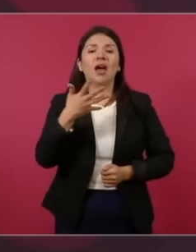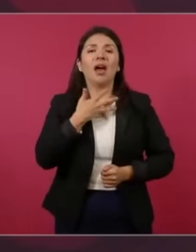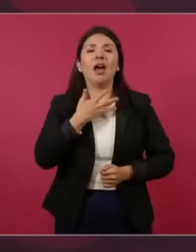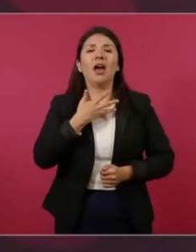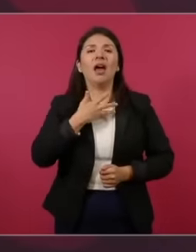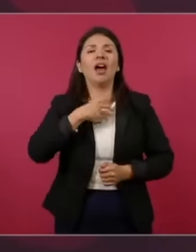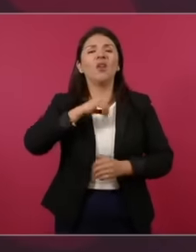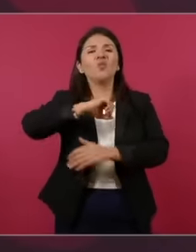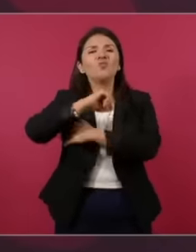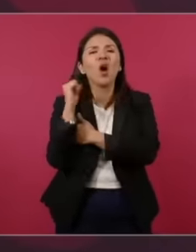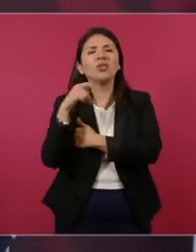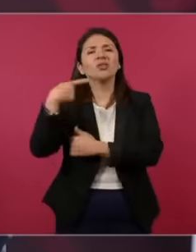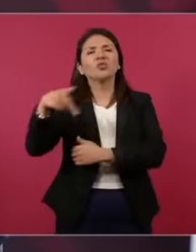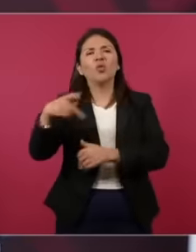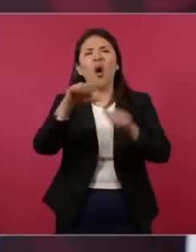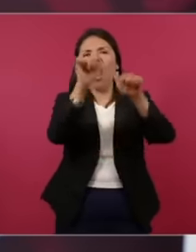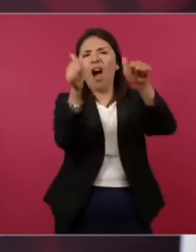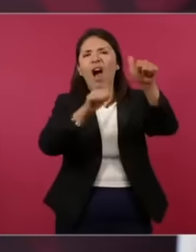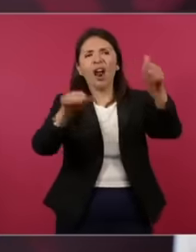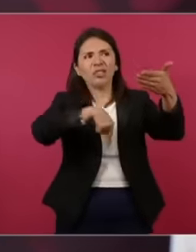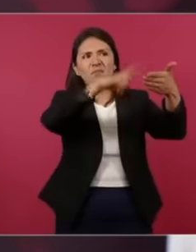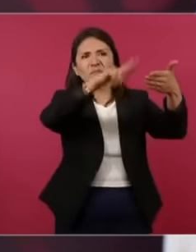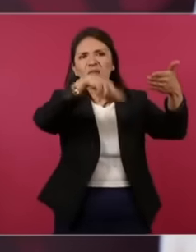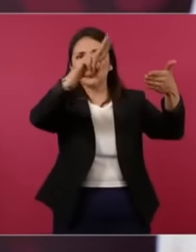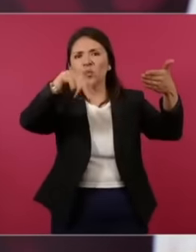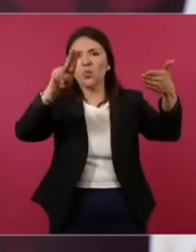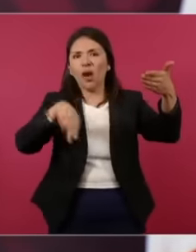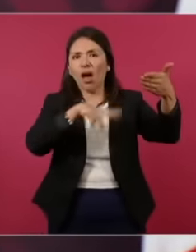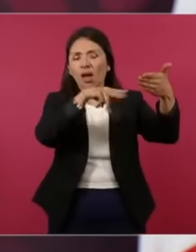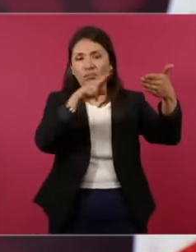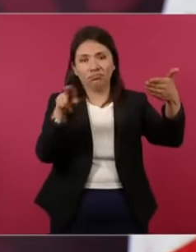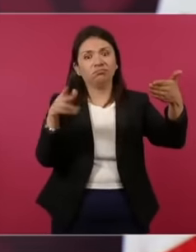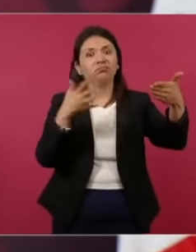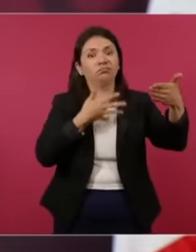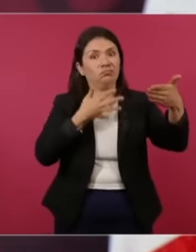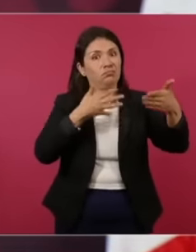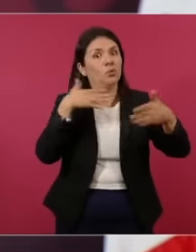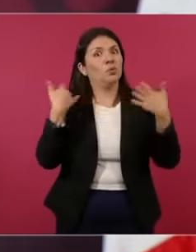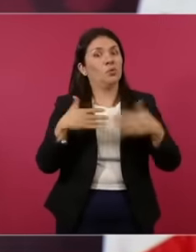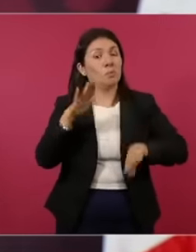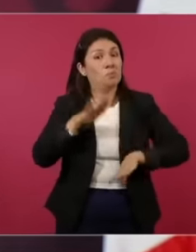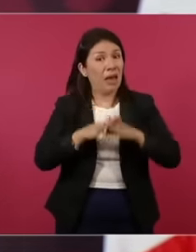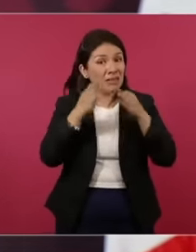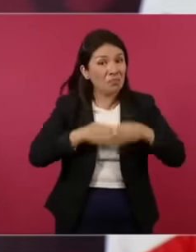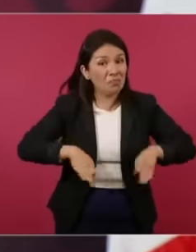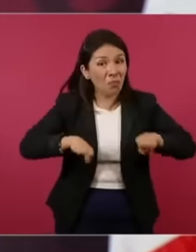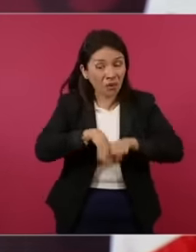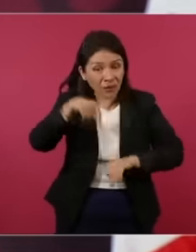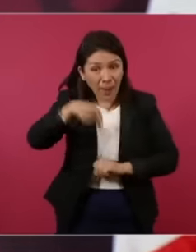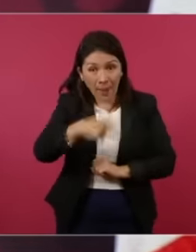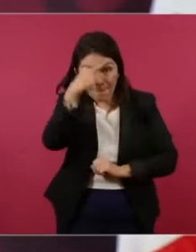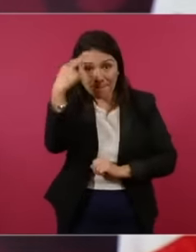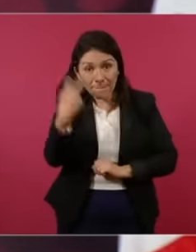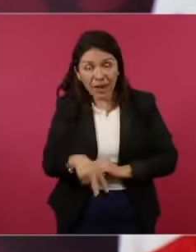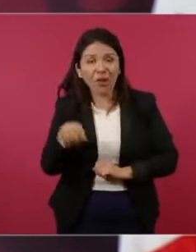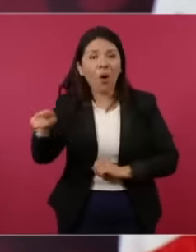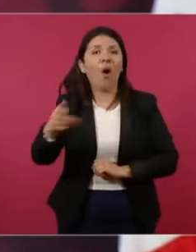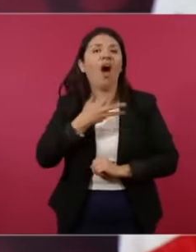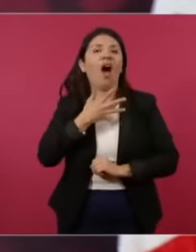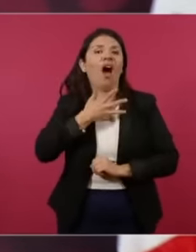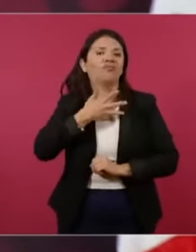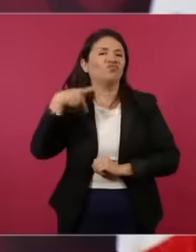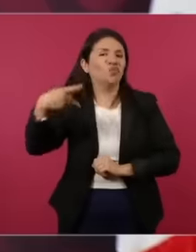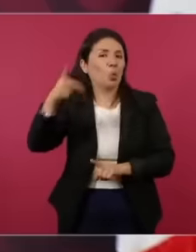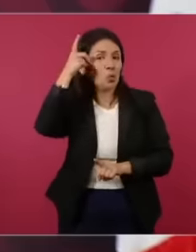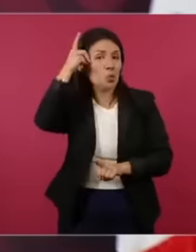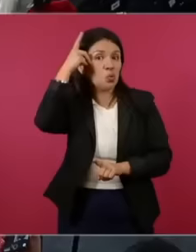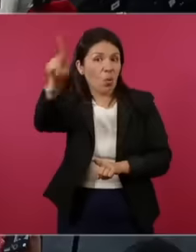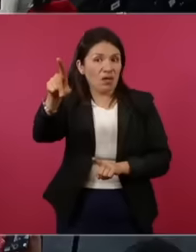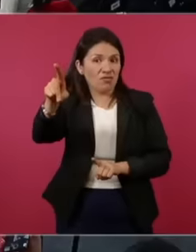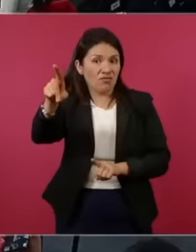most important painting art collections in Mexico, but